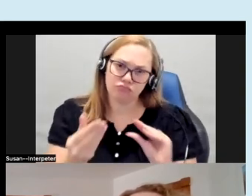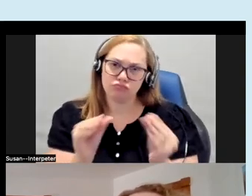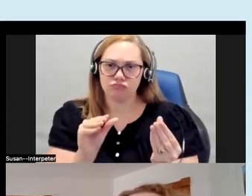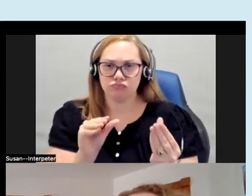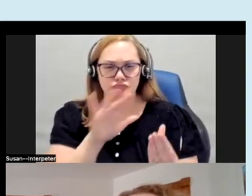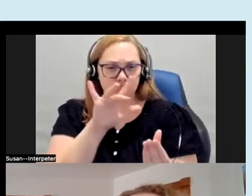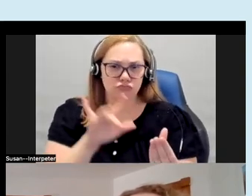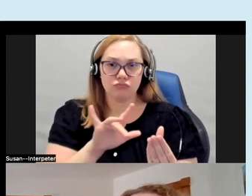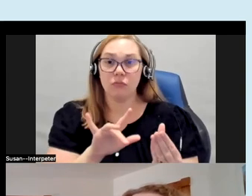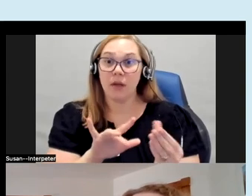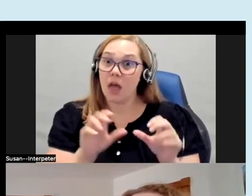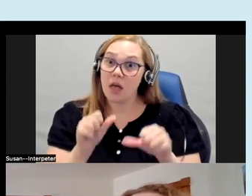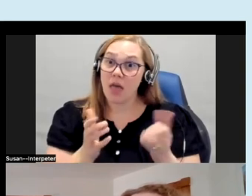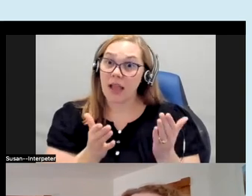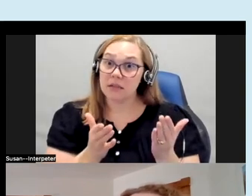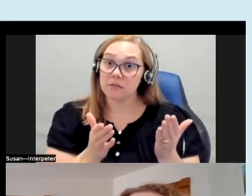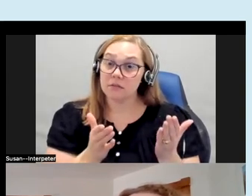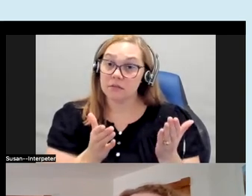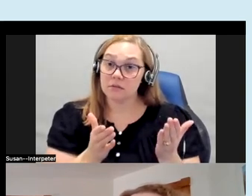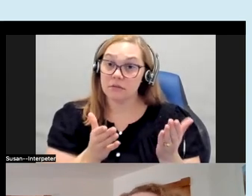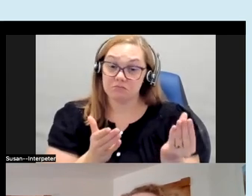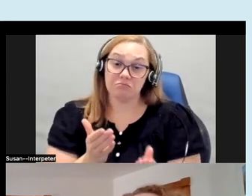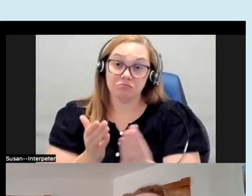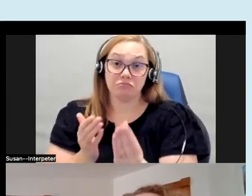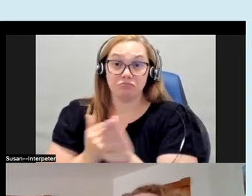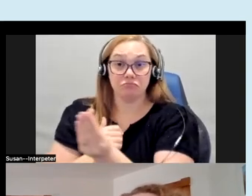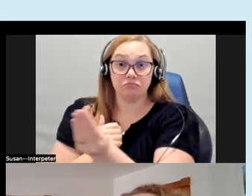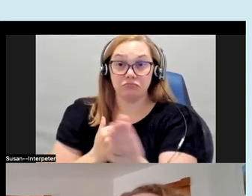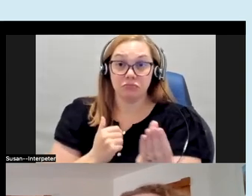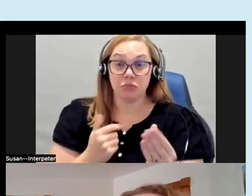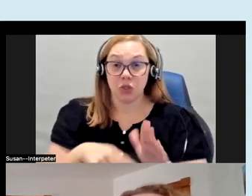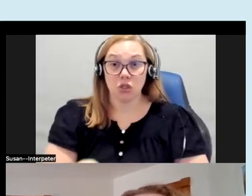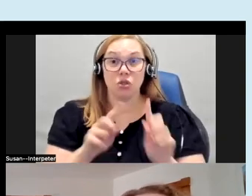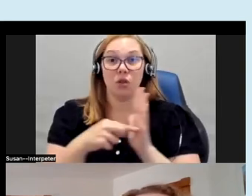to they could take it with them throughout the show as they're um enjoying the rest of the show